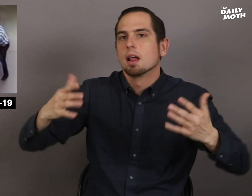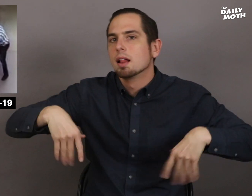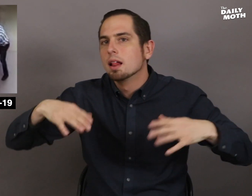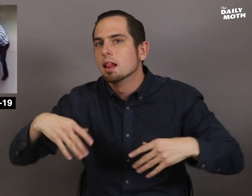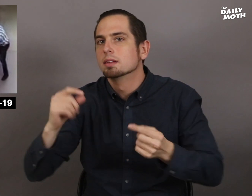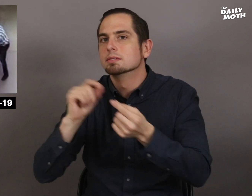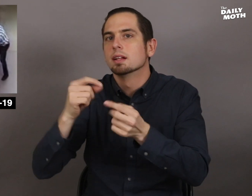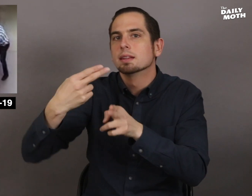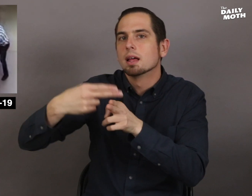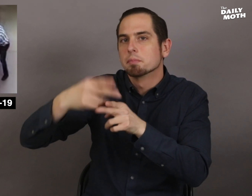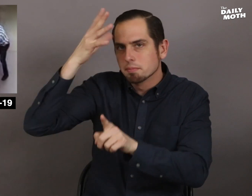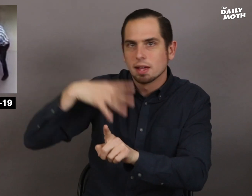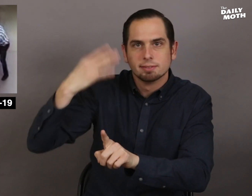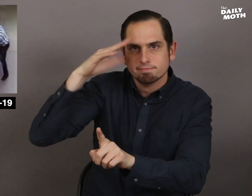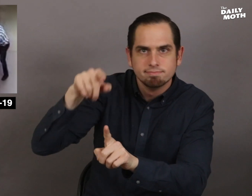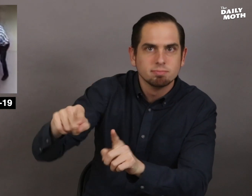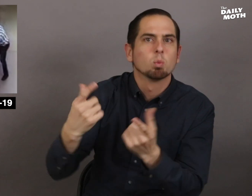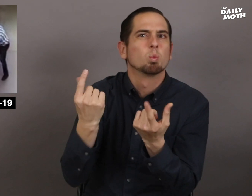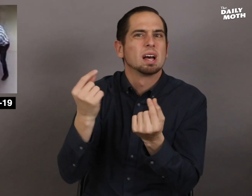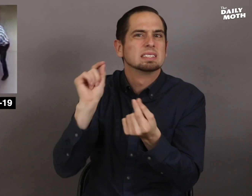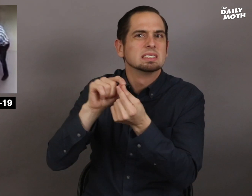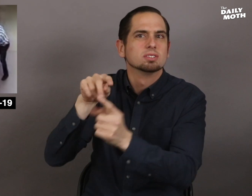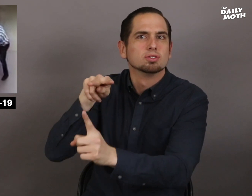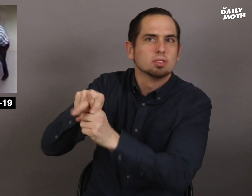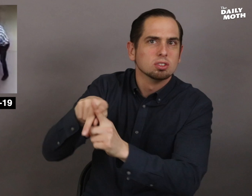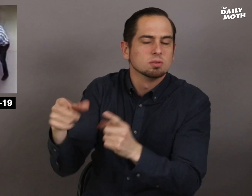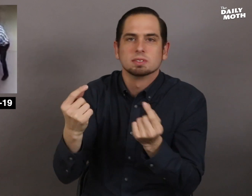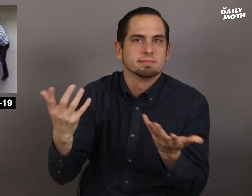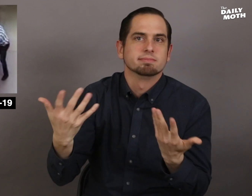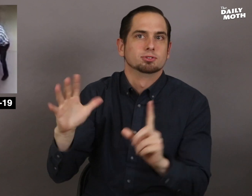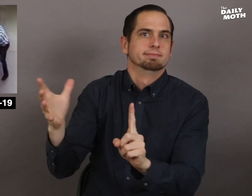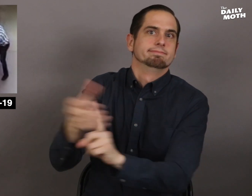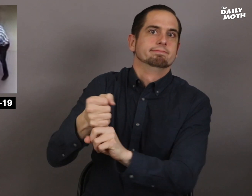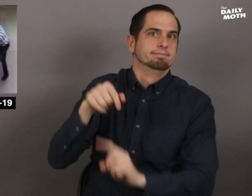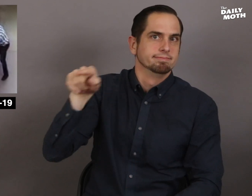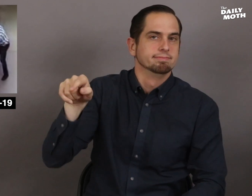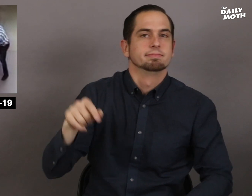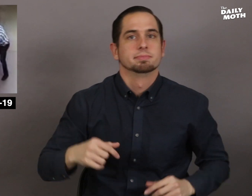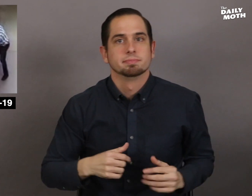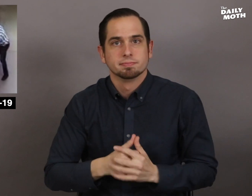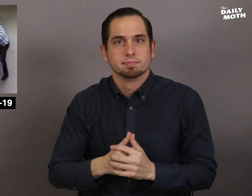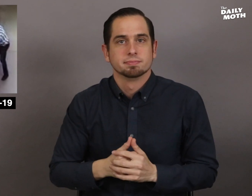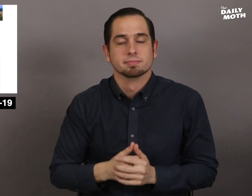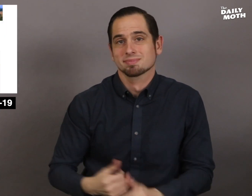It is not yet known the man's name nor what he was charged with.